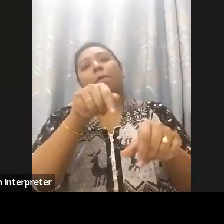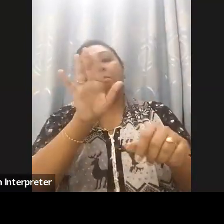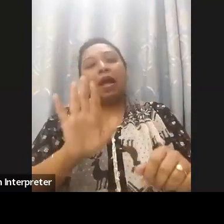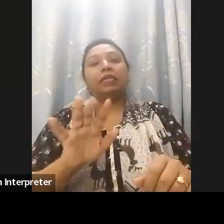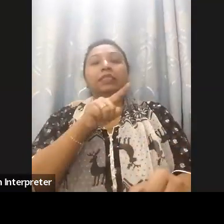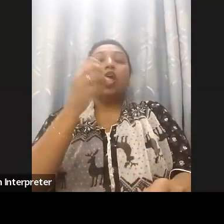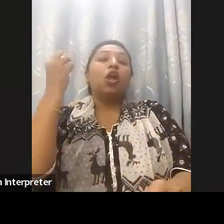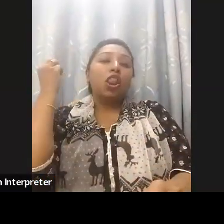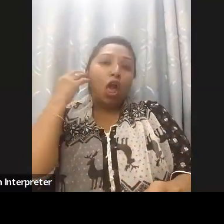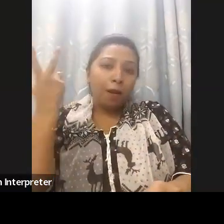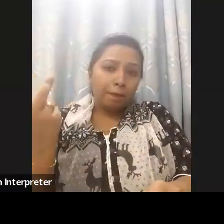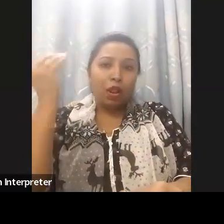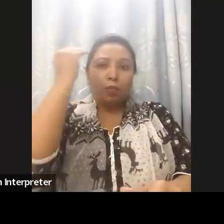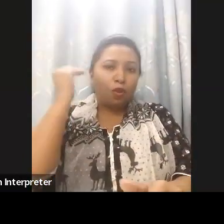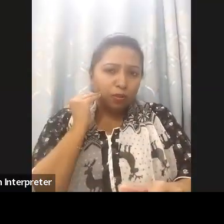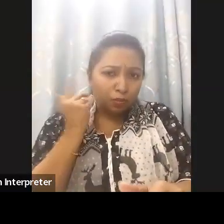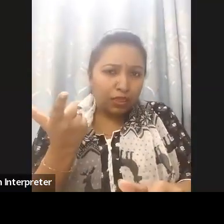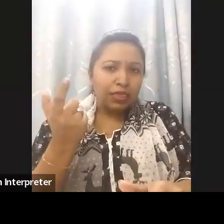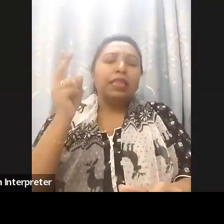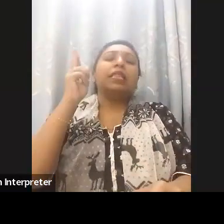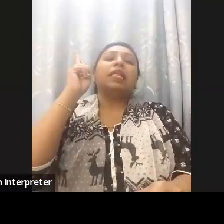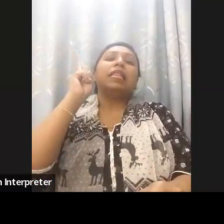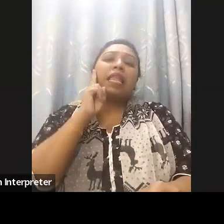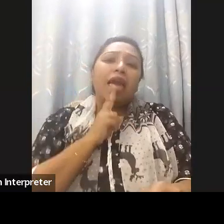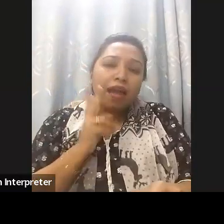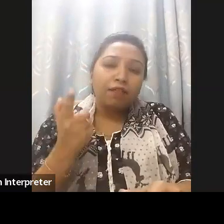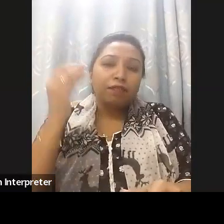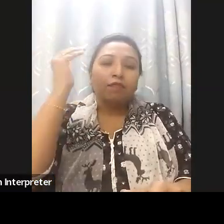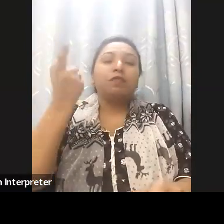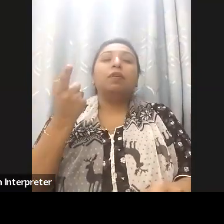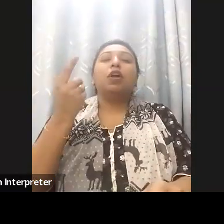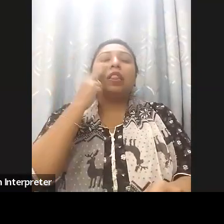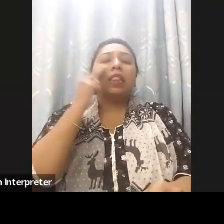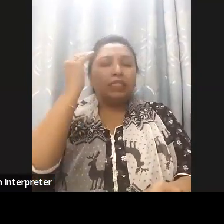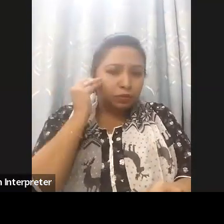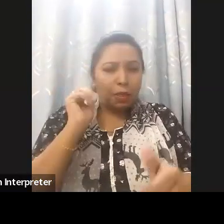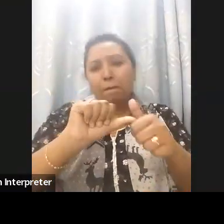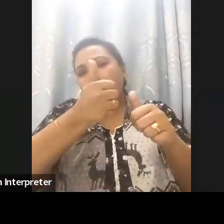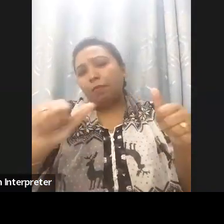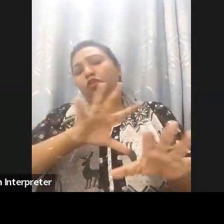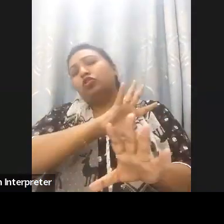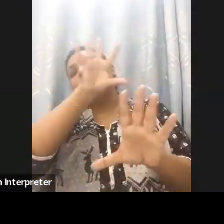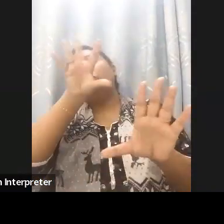people with the disability with features like a monochrome display, inverted colors, big cursors,